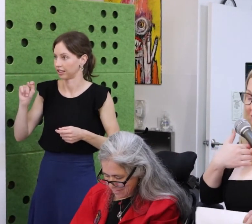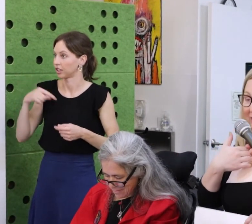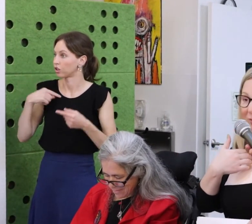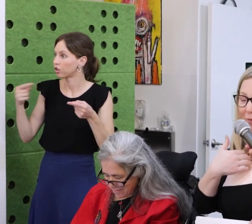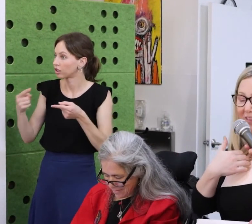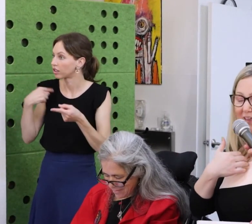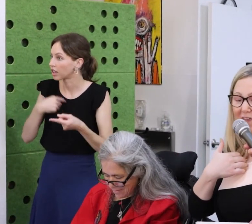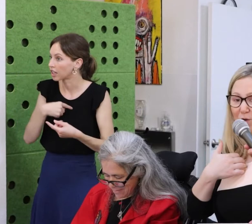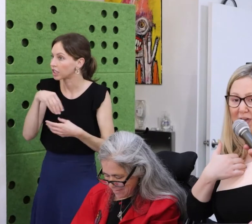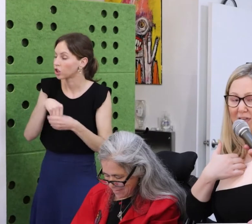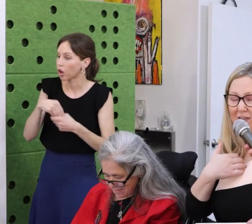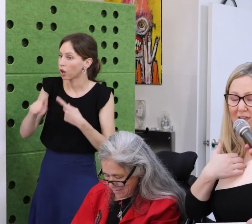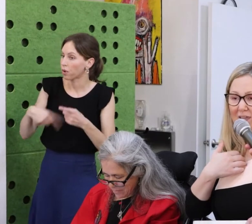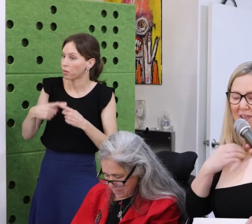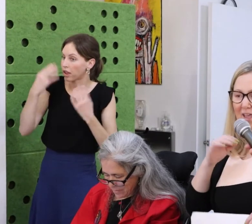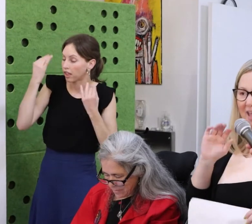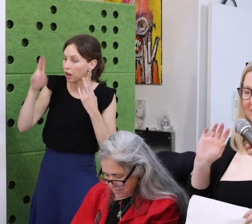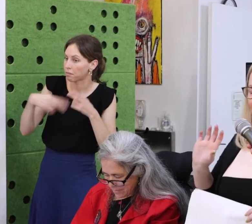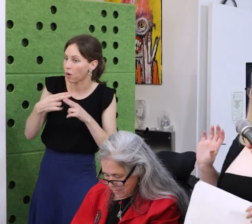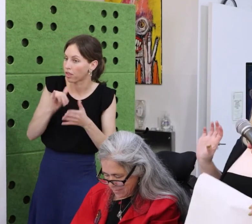I was placed with advanced learners,